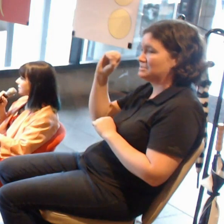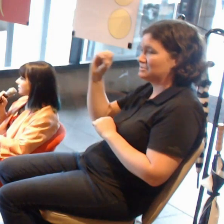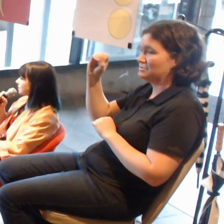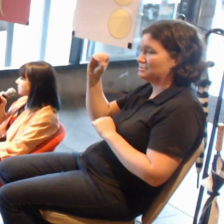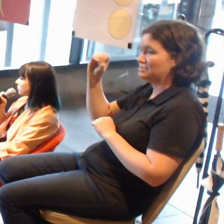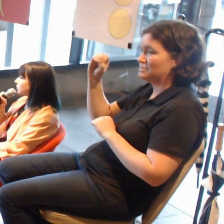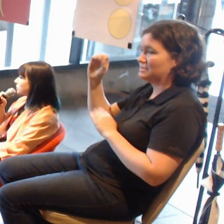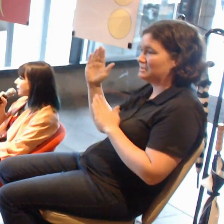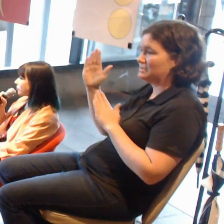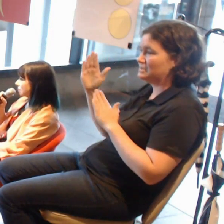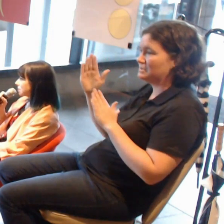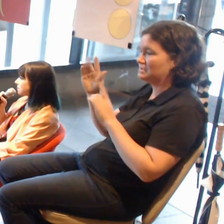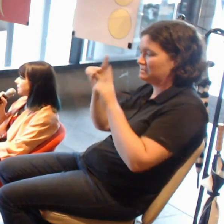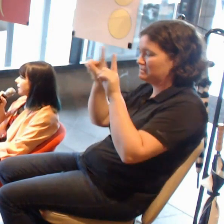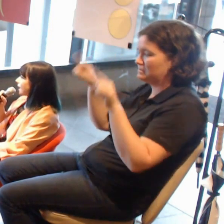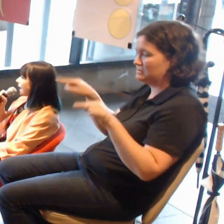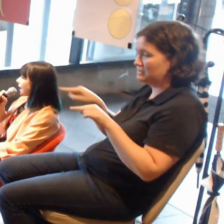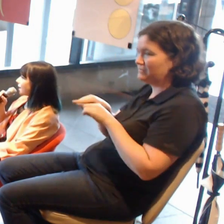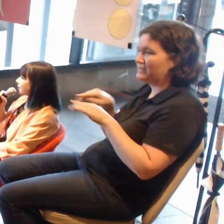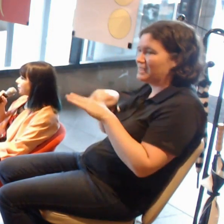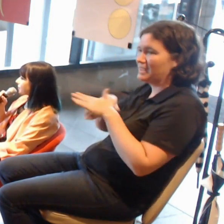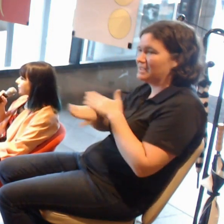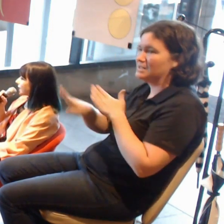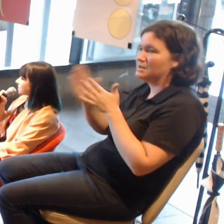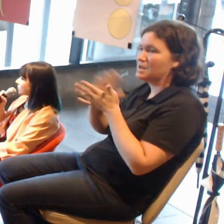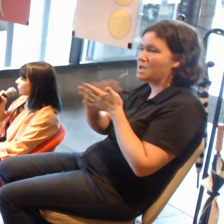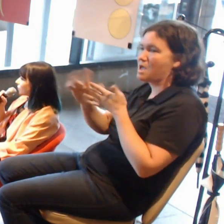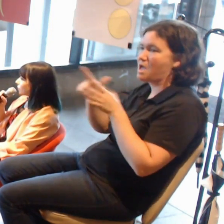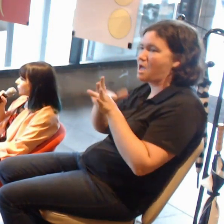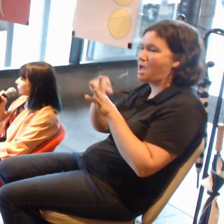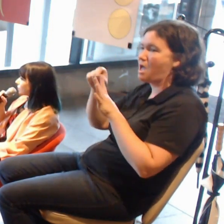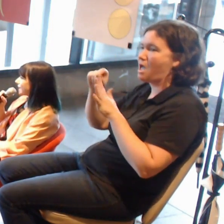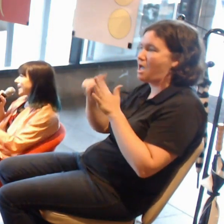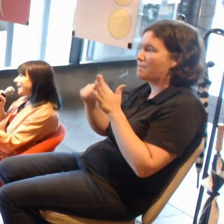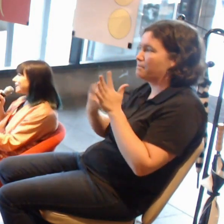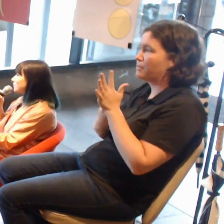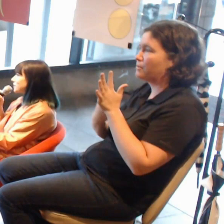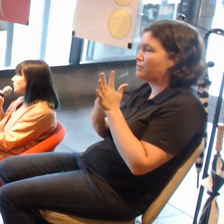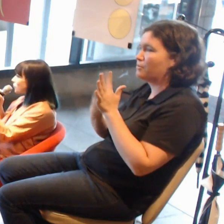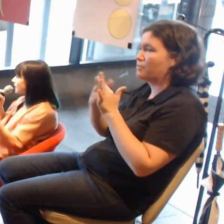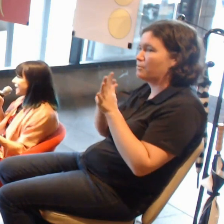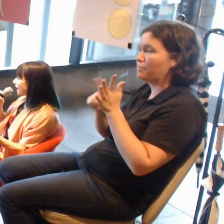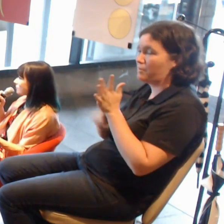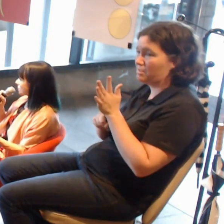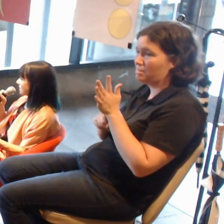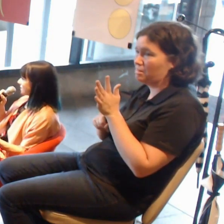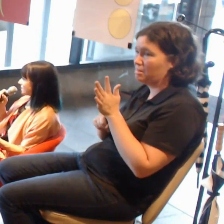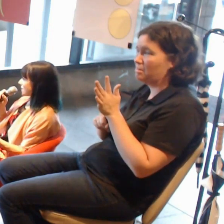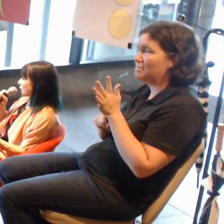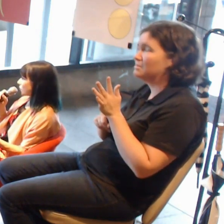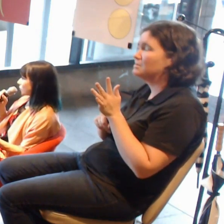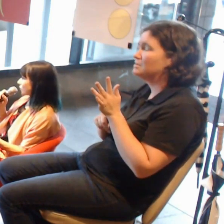Again, we already have these artworks being produced.